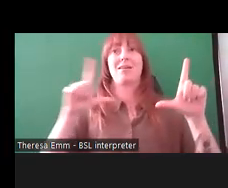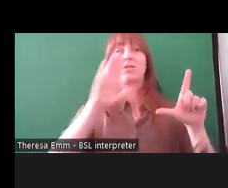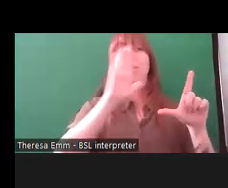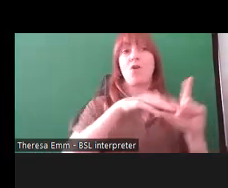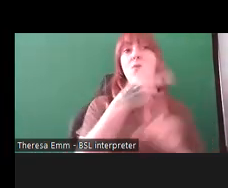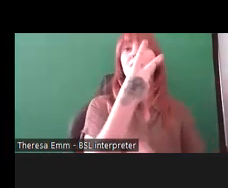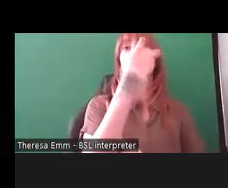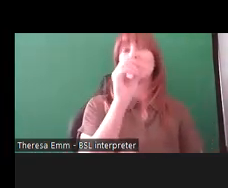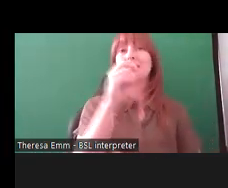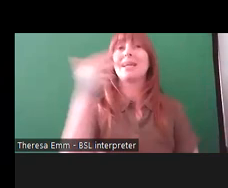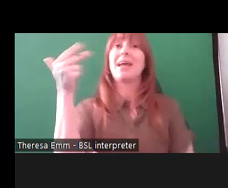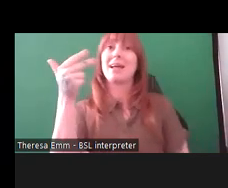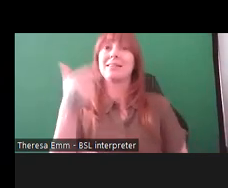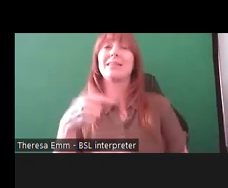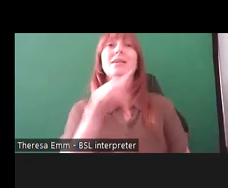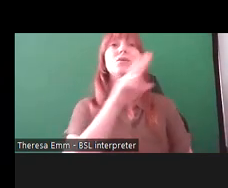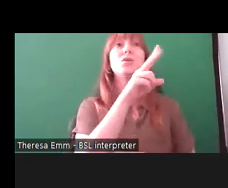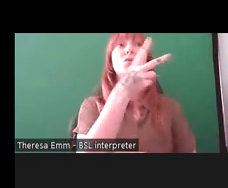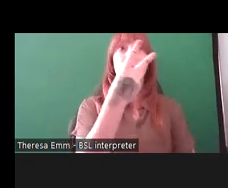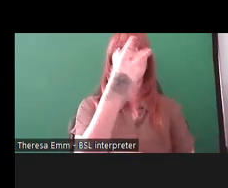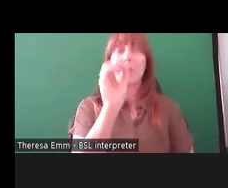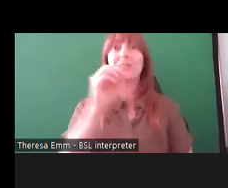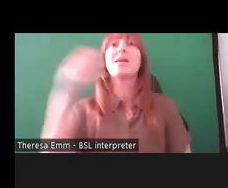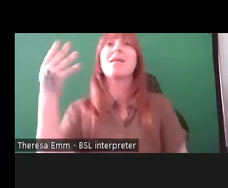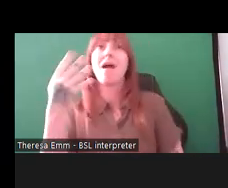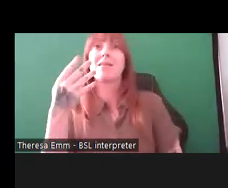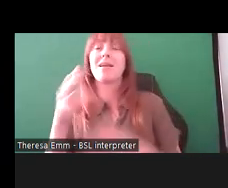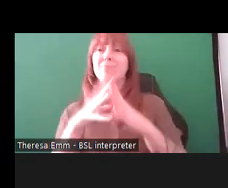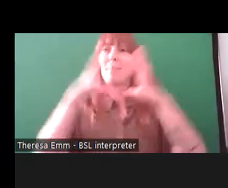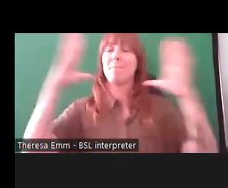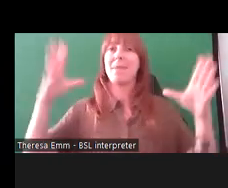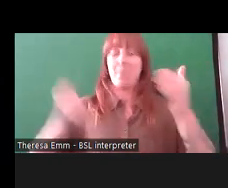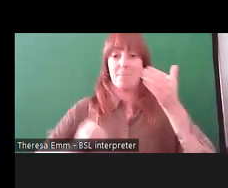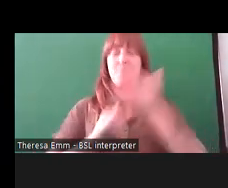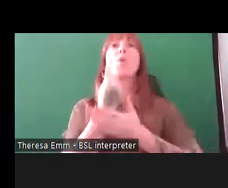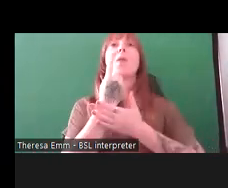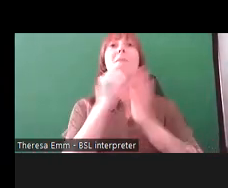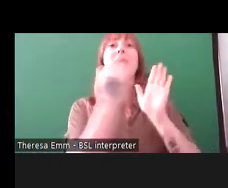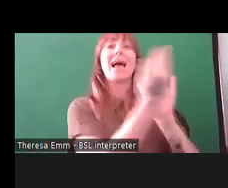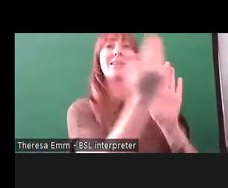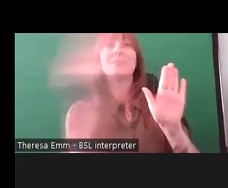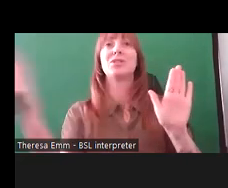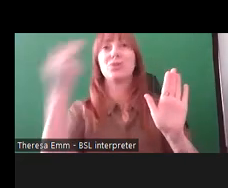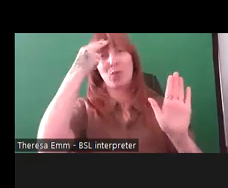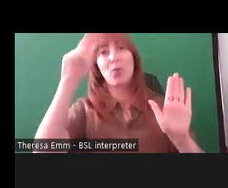we created a bigger pop-up exhibition called 'Nothing About Us Without Us' at the museum in our